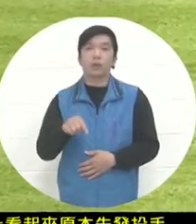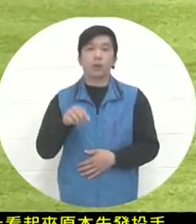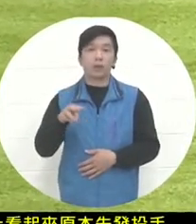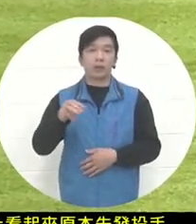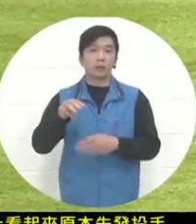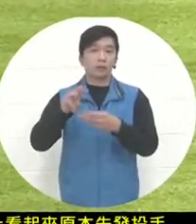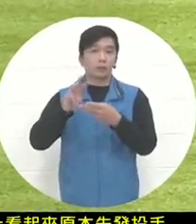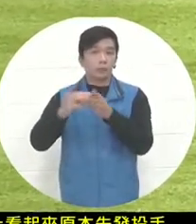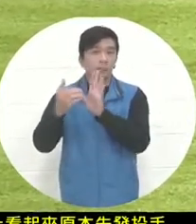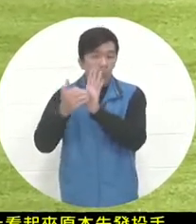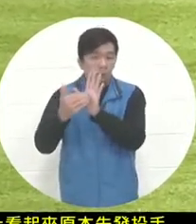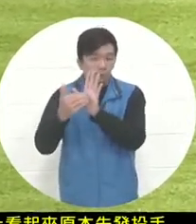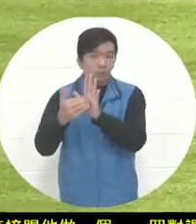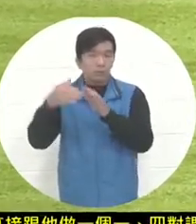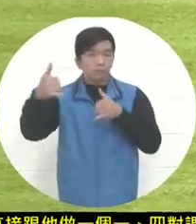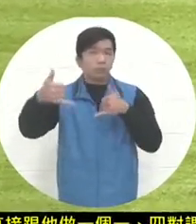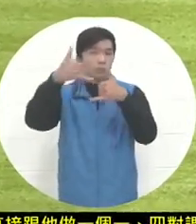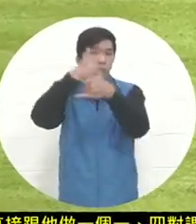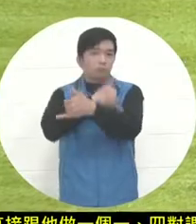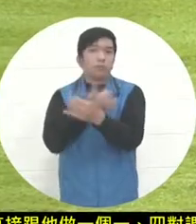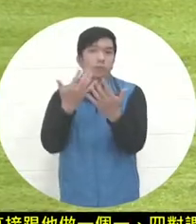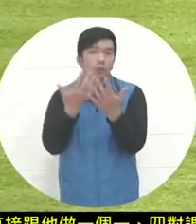came to second base to defend